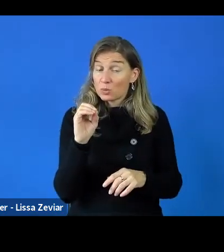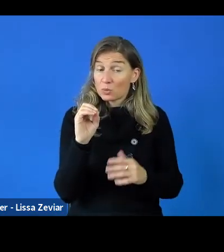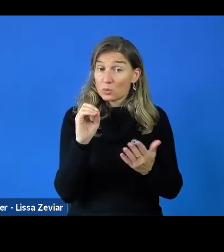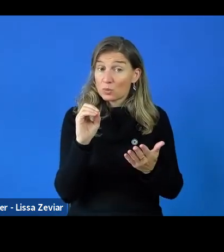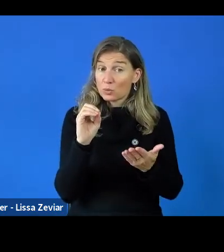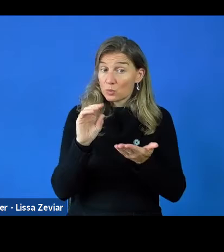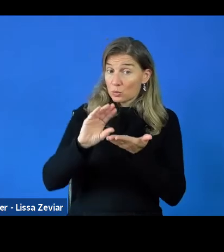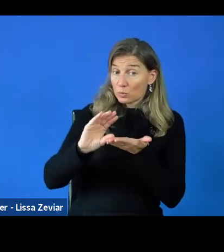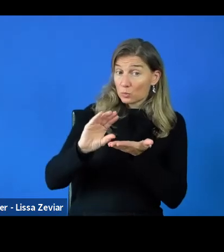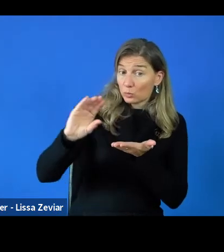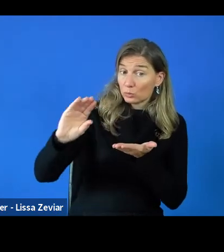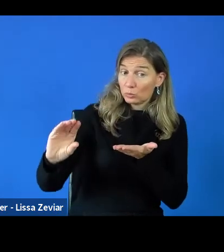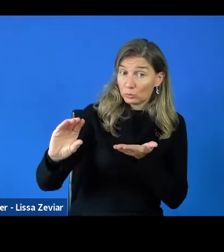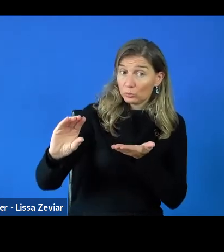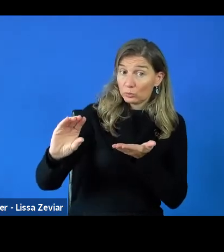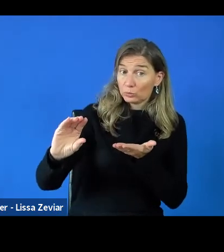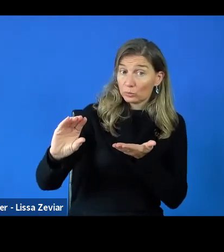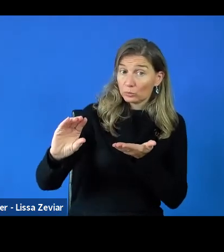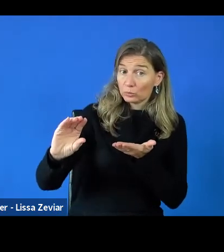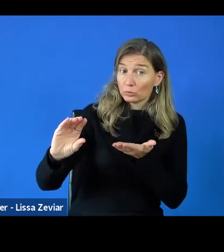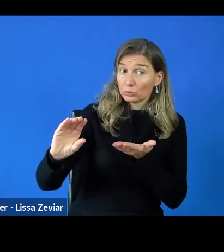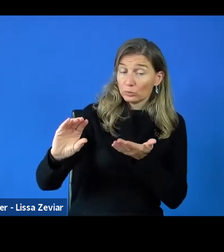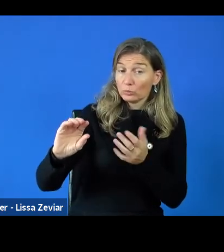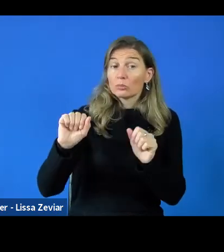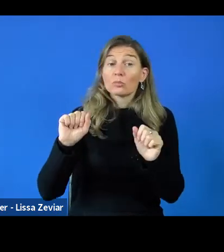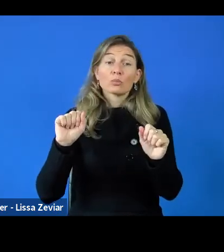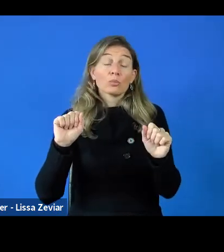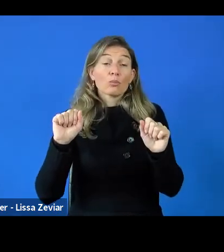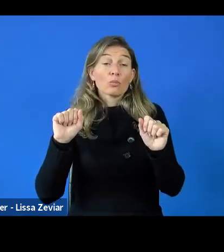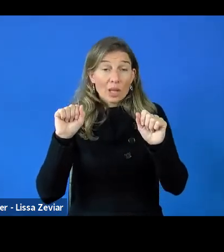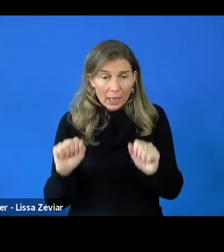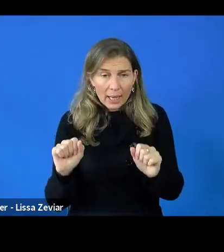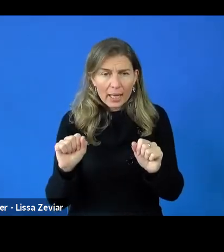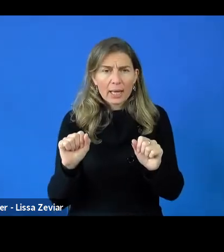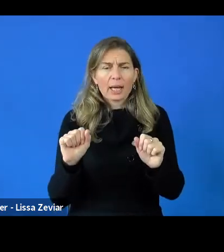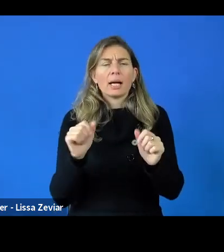And then you can justify this person. And this person would bring in more money.